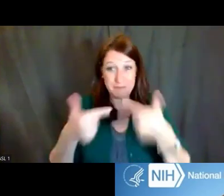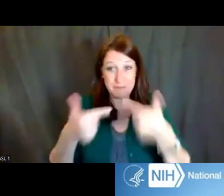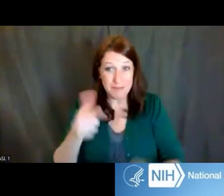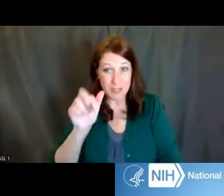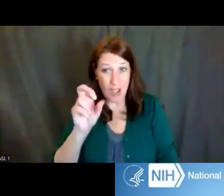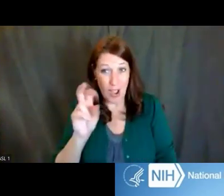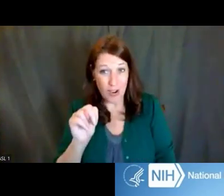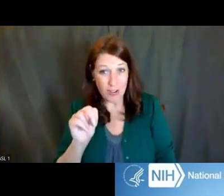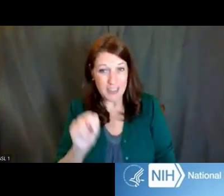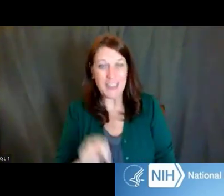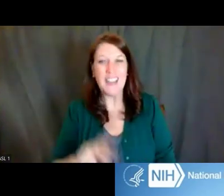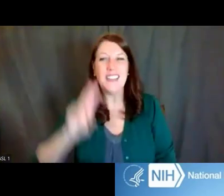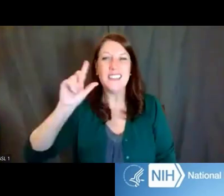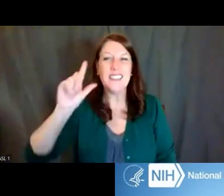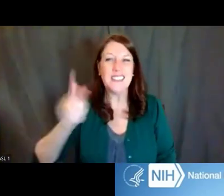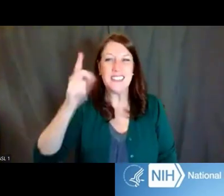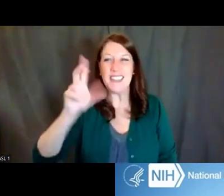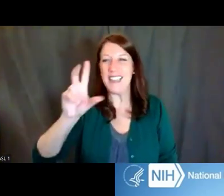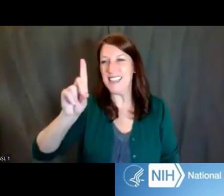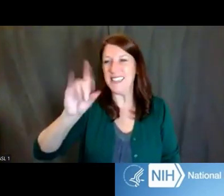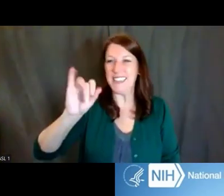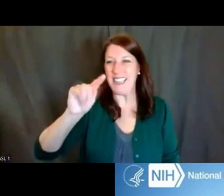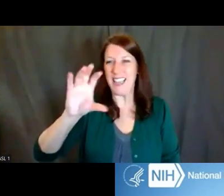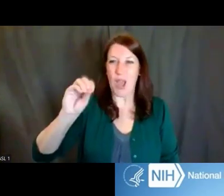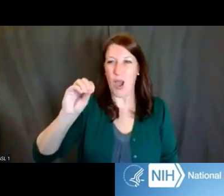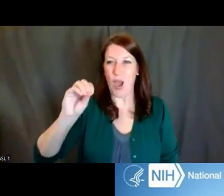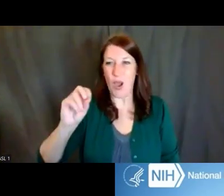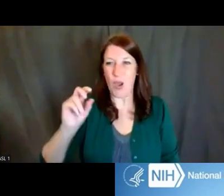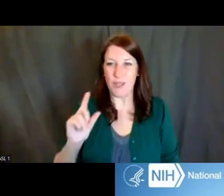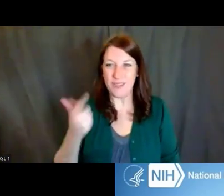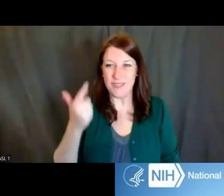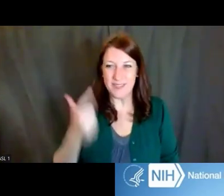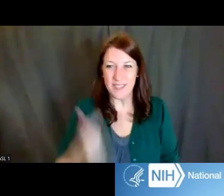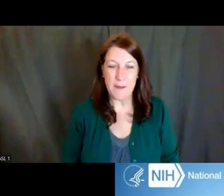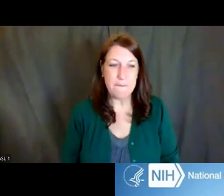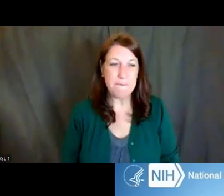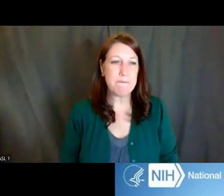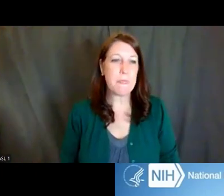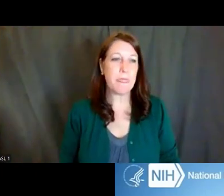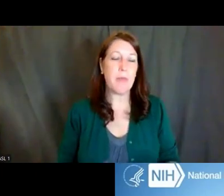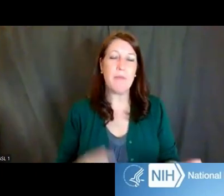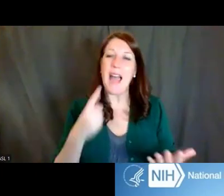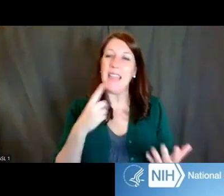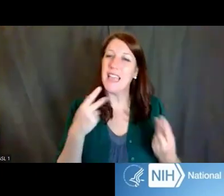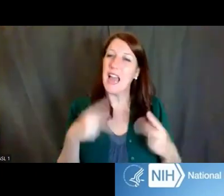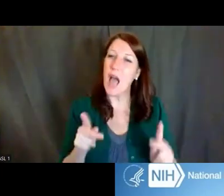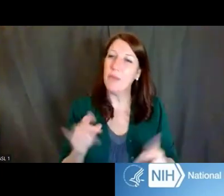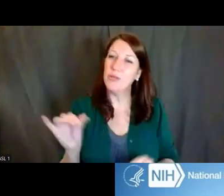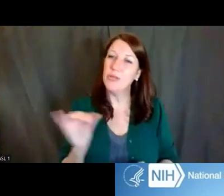Dr. Lauren Hill: Ditto to what you said. And I think it's an opportunity to sort of distinguish